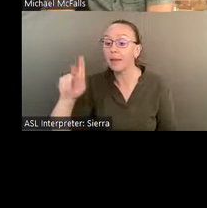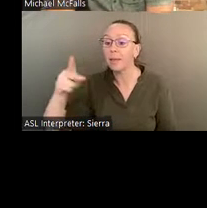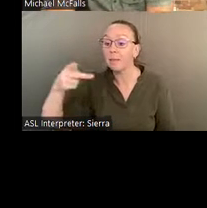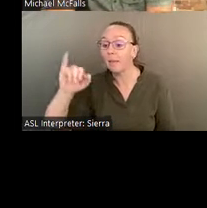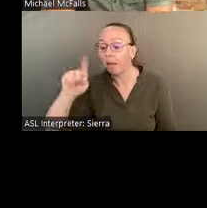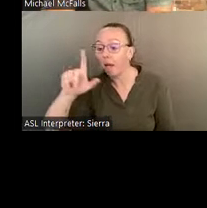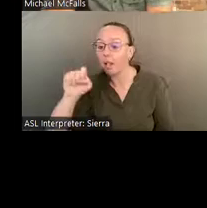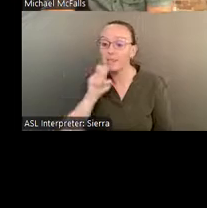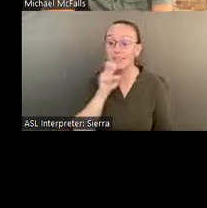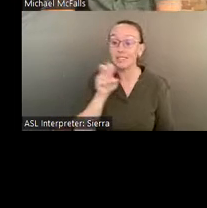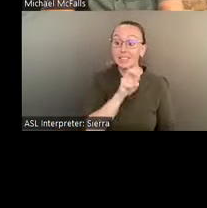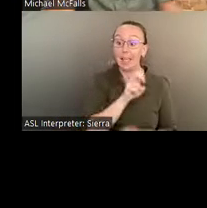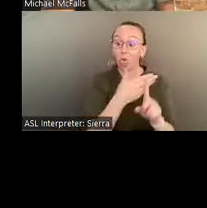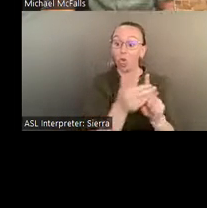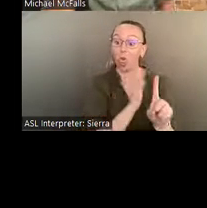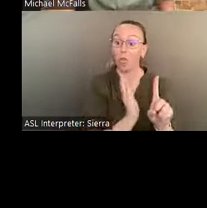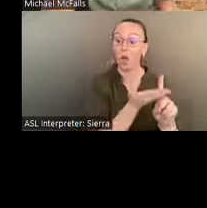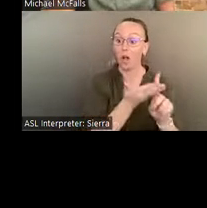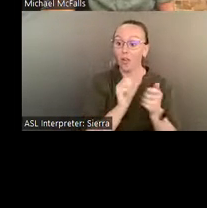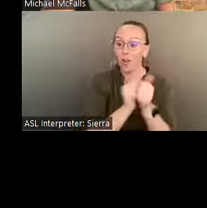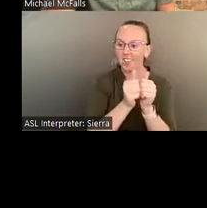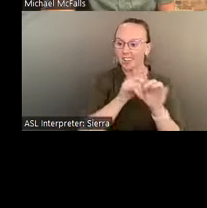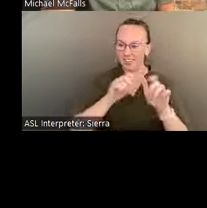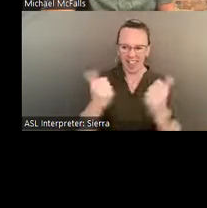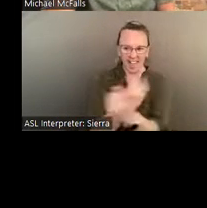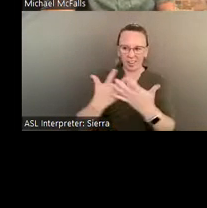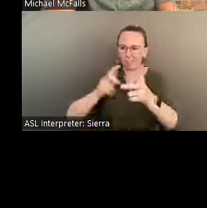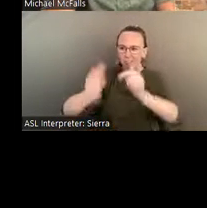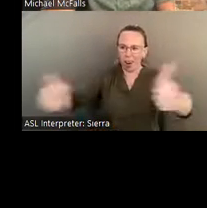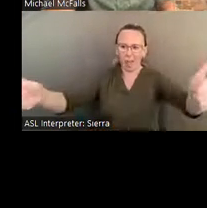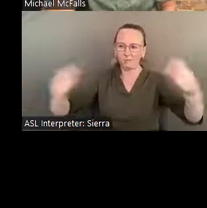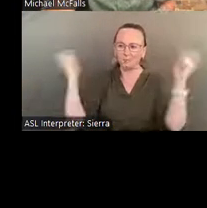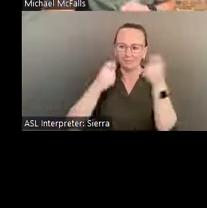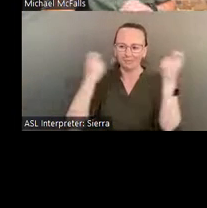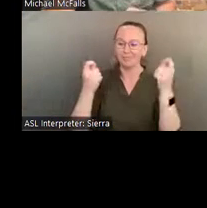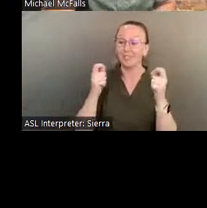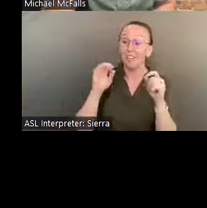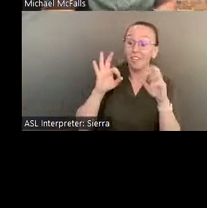You name it, we're doing it out there, and it is fun, it's weird, and it's playful, to say the least.